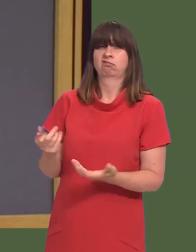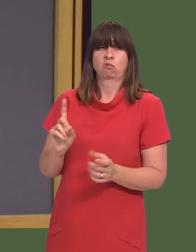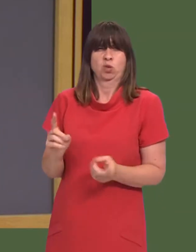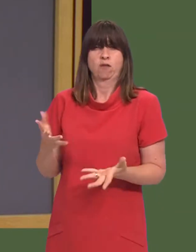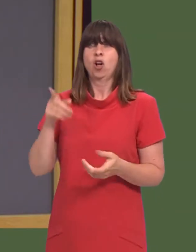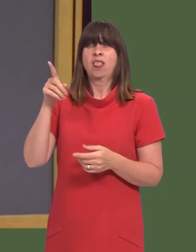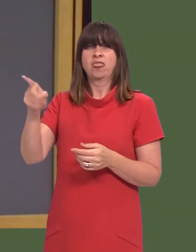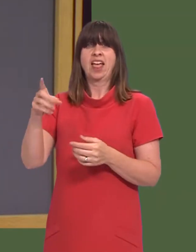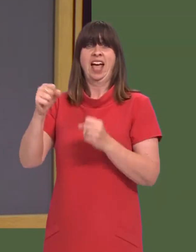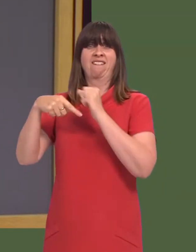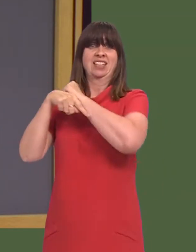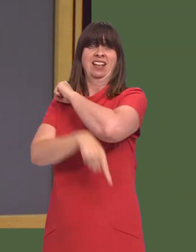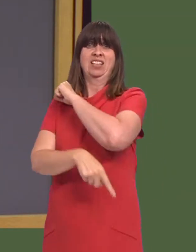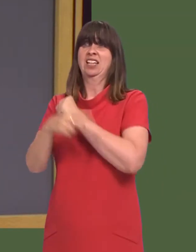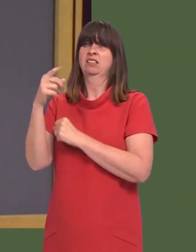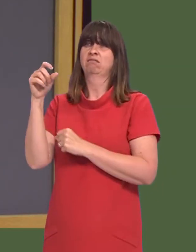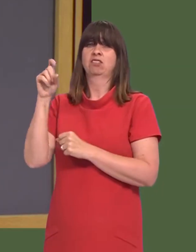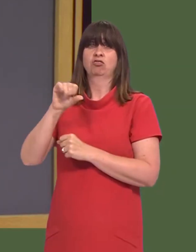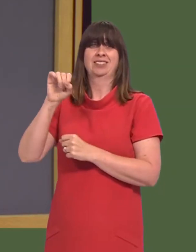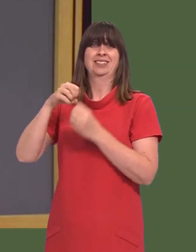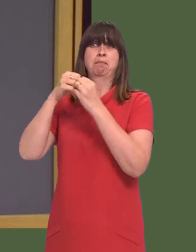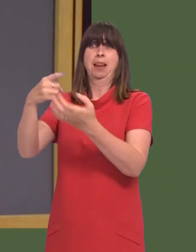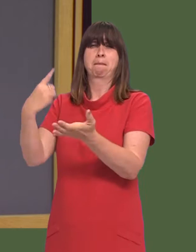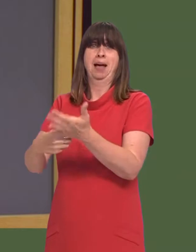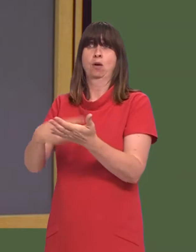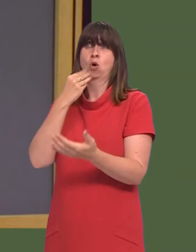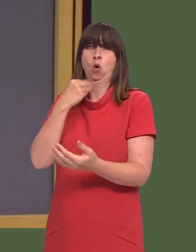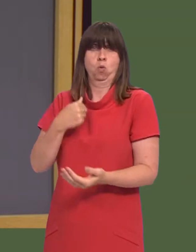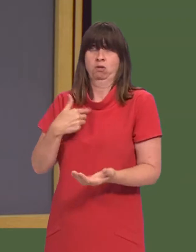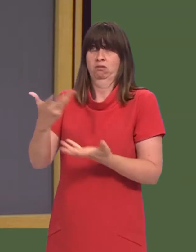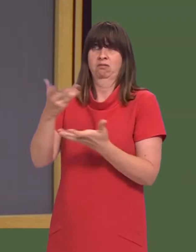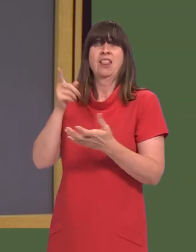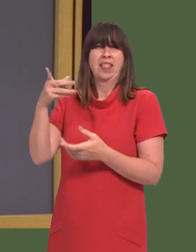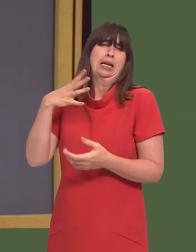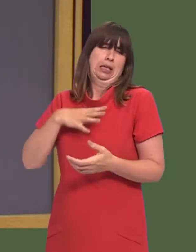and, given that they have a trade deficit of £61 billion a year with us, itís as much